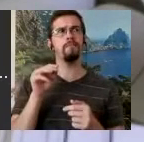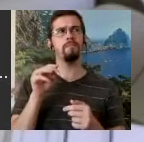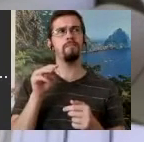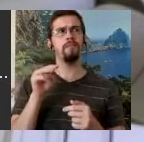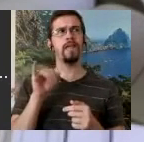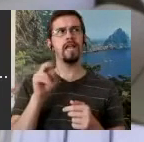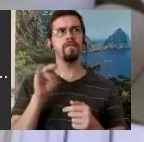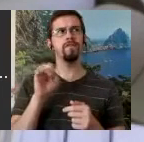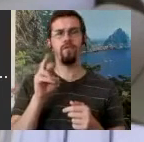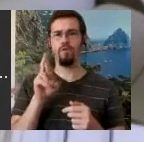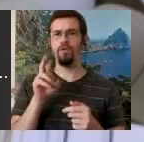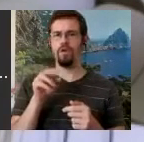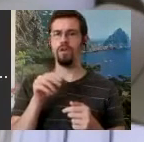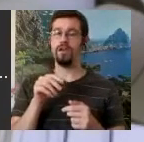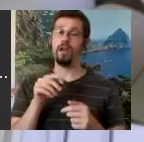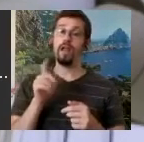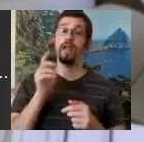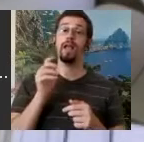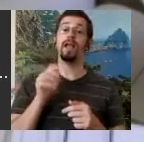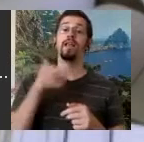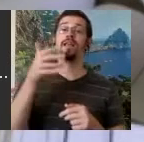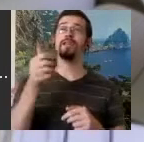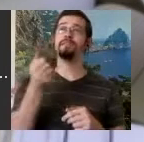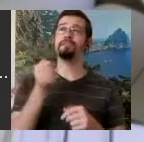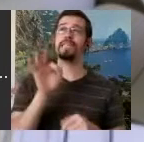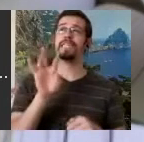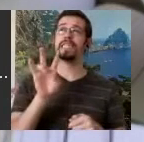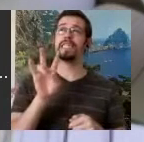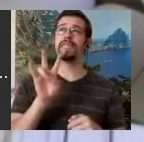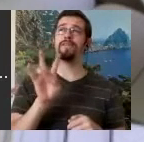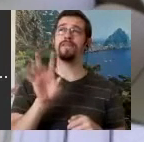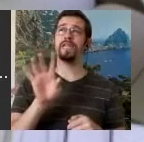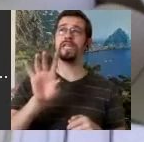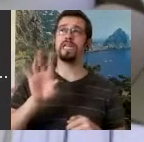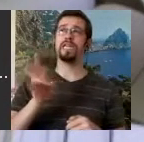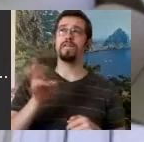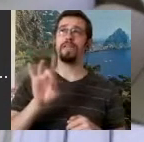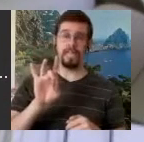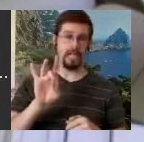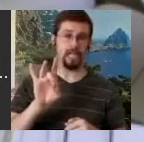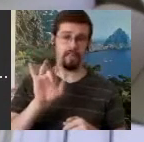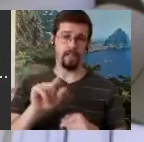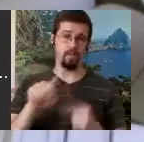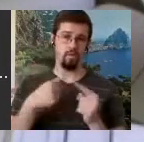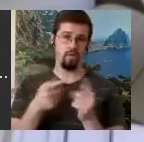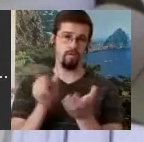published in 1978, I believe, and it wasn't I was doing the diagrams for his